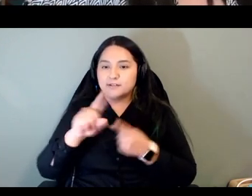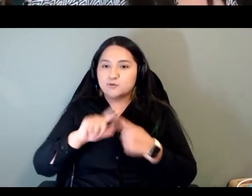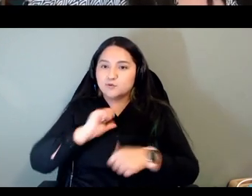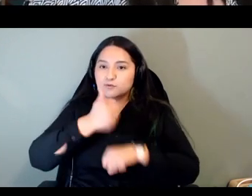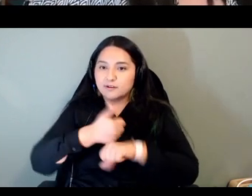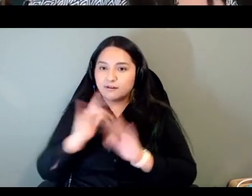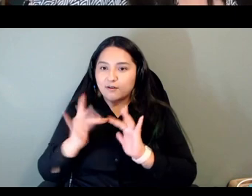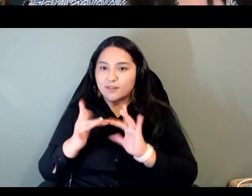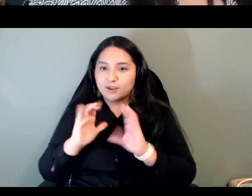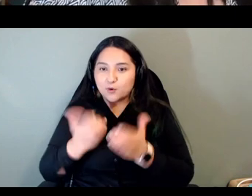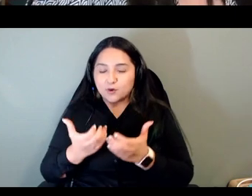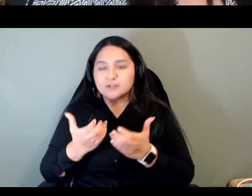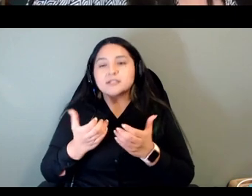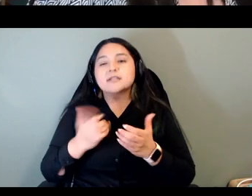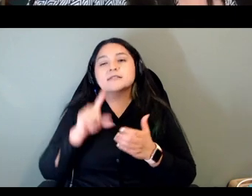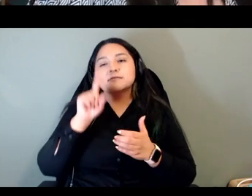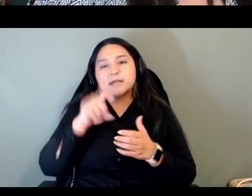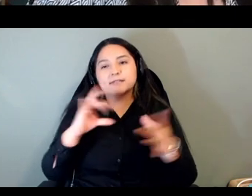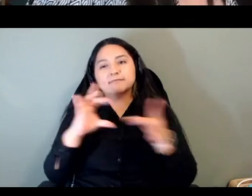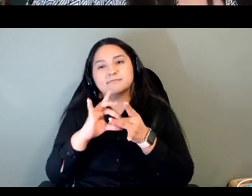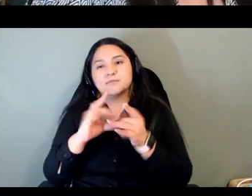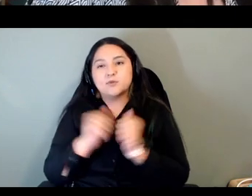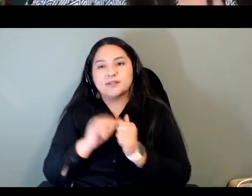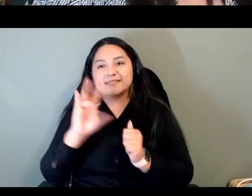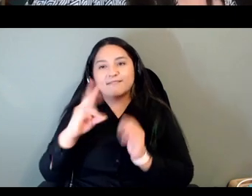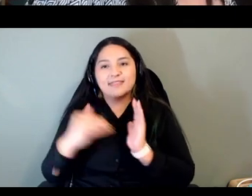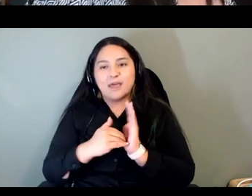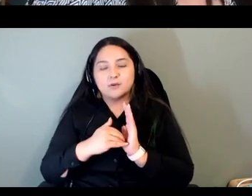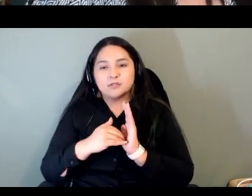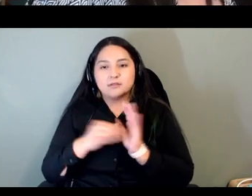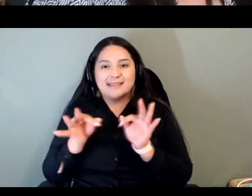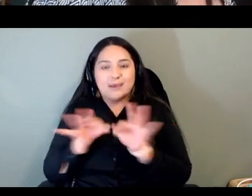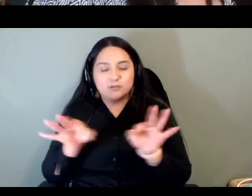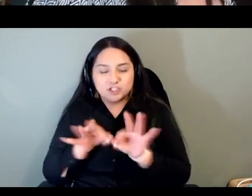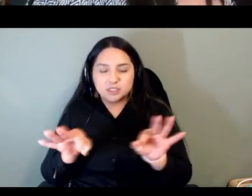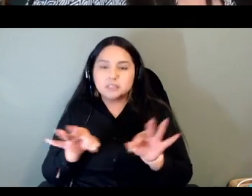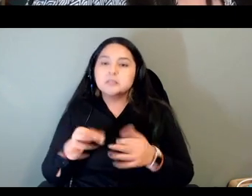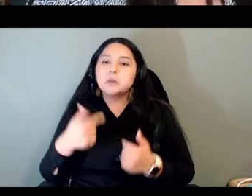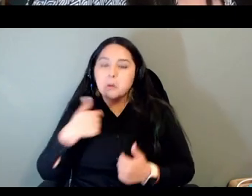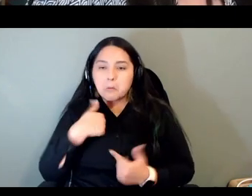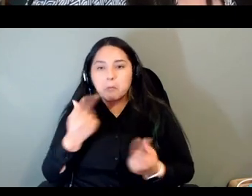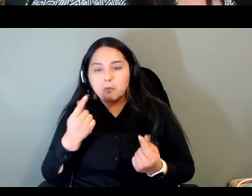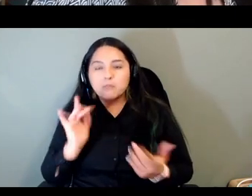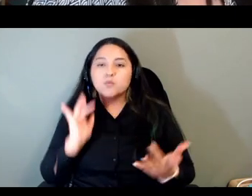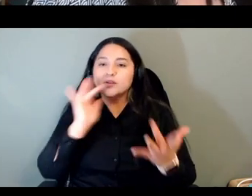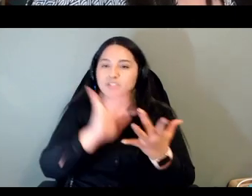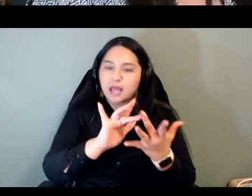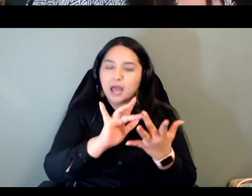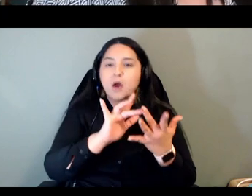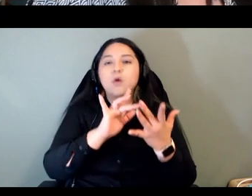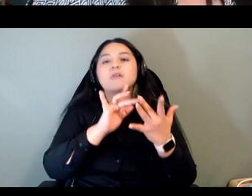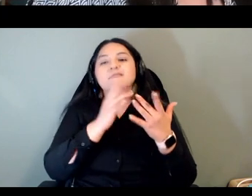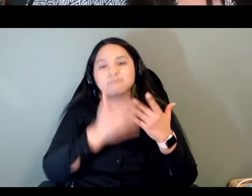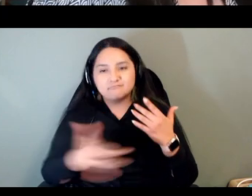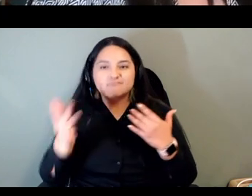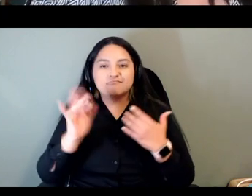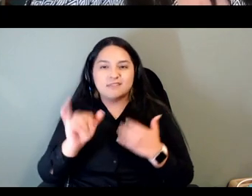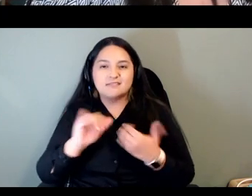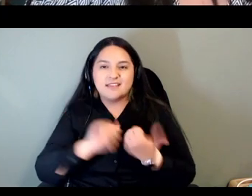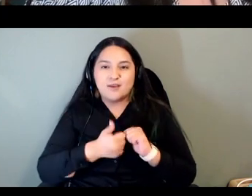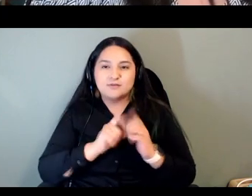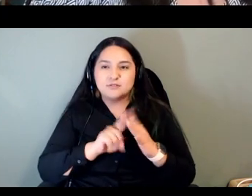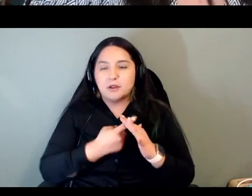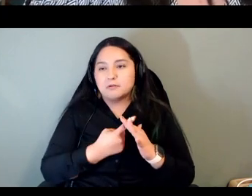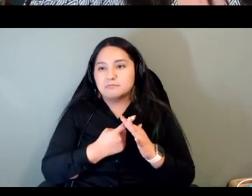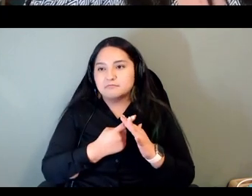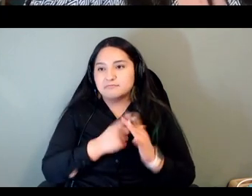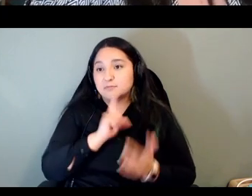and it was with 7000 languages and so i reached out and that was that was the start really